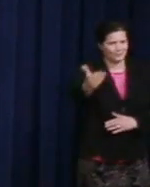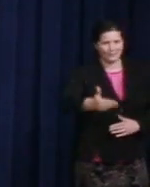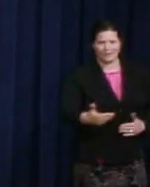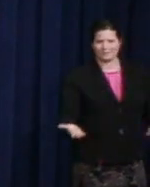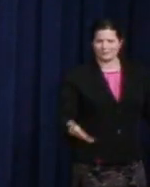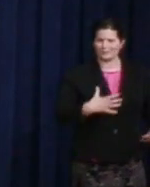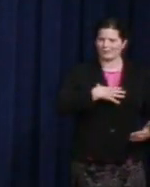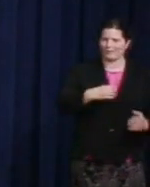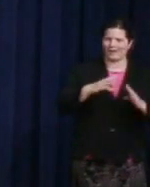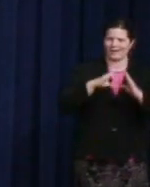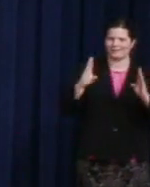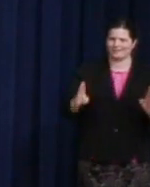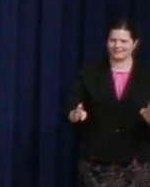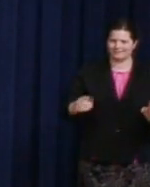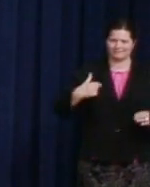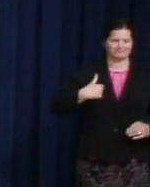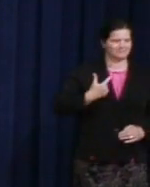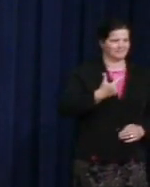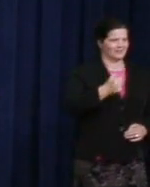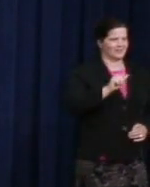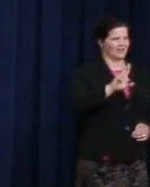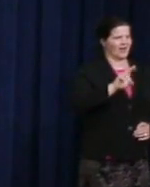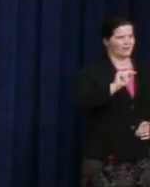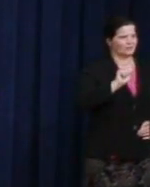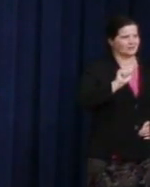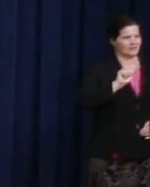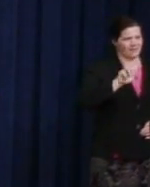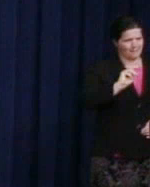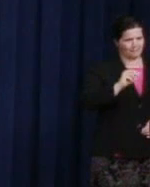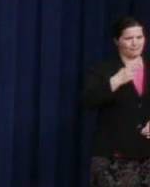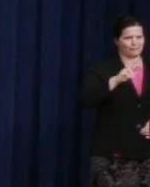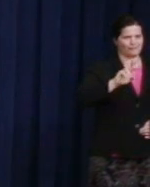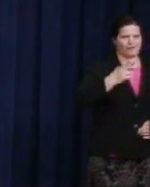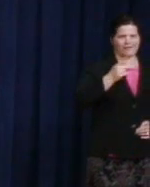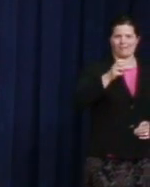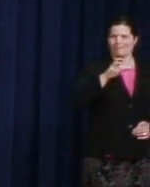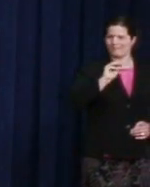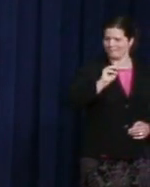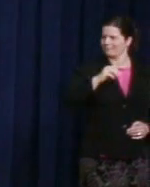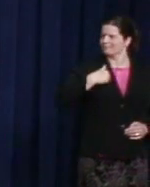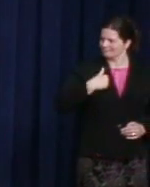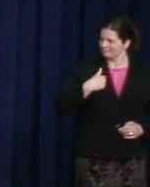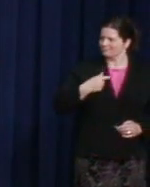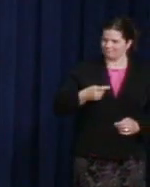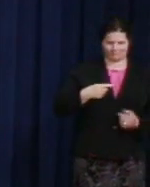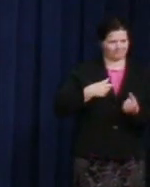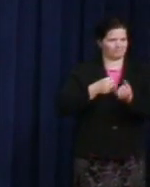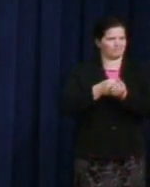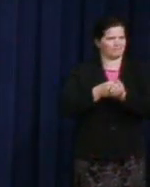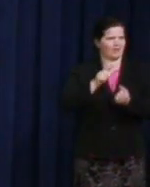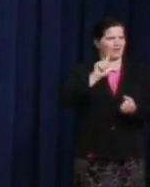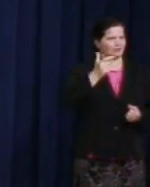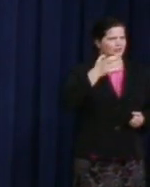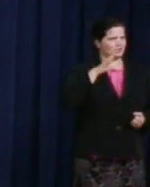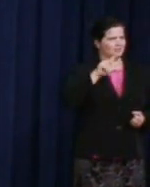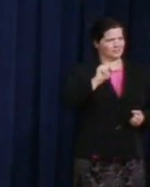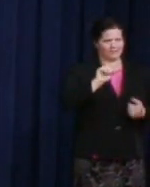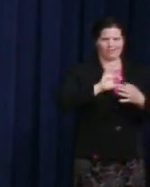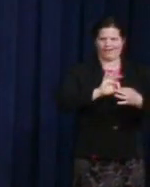of serving here in the White House Office of Public Engagement as liaison to the LGBT community, as well as the Asian-Pacific Islander community.